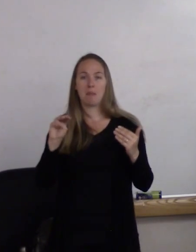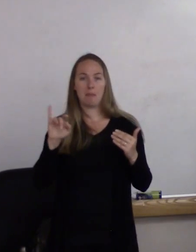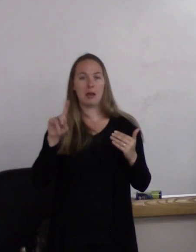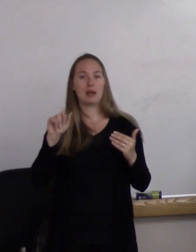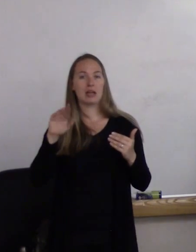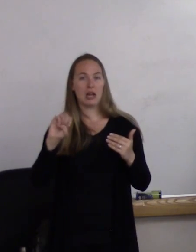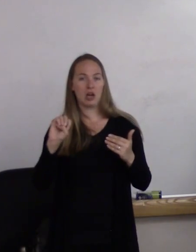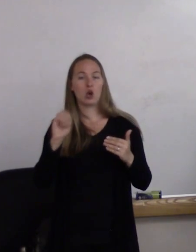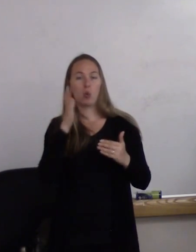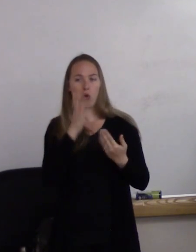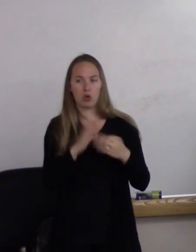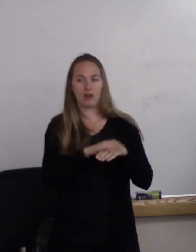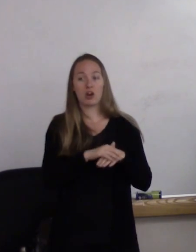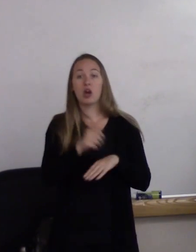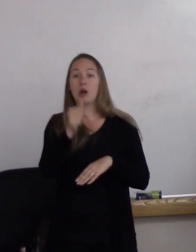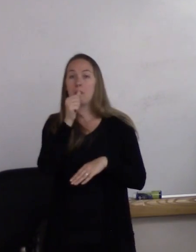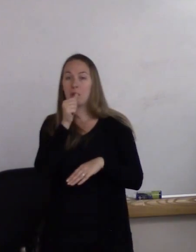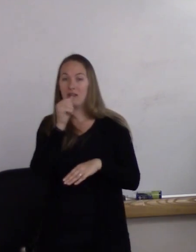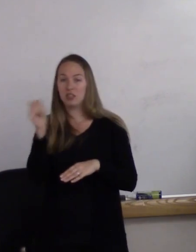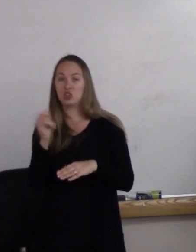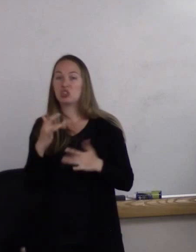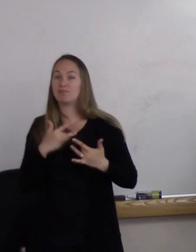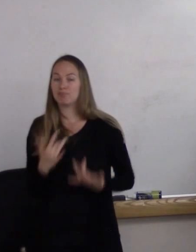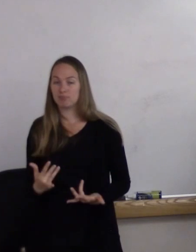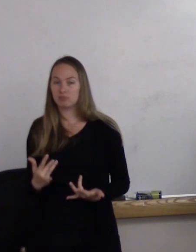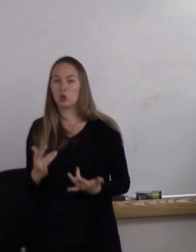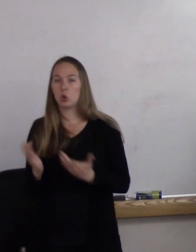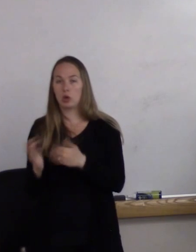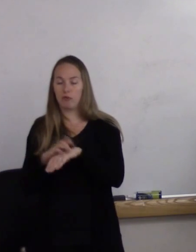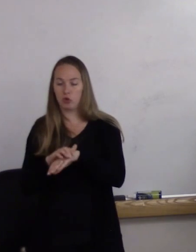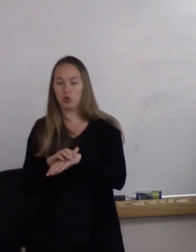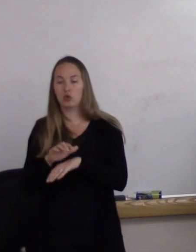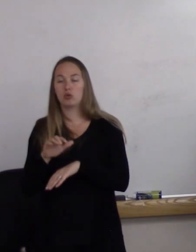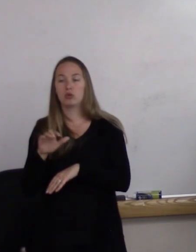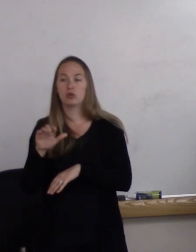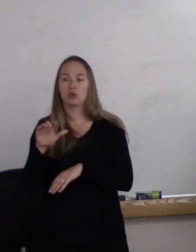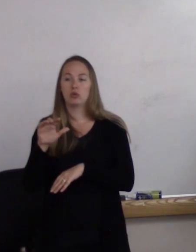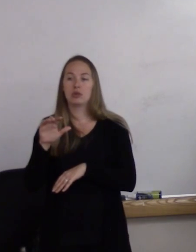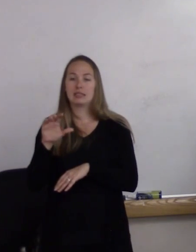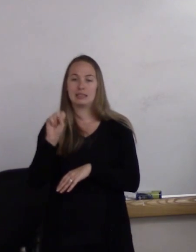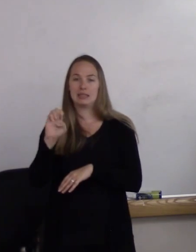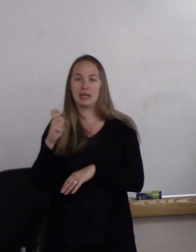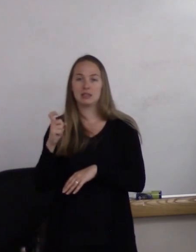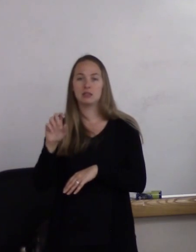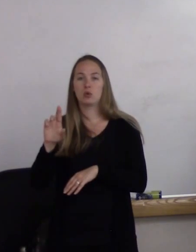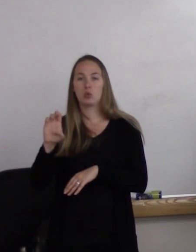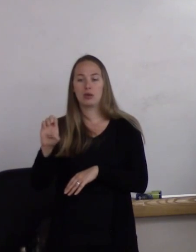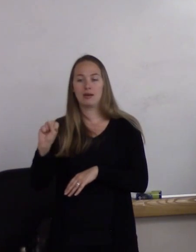and private insurance does often cover sex reassignment surgery, but again, it's very rare.